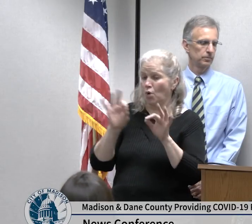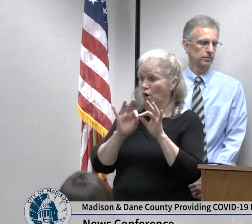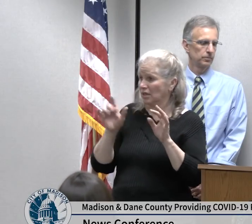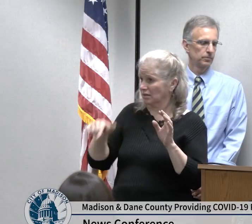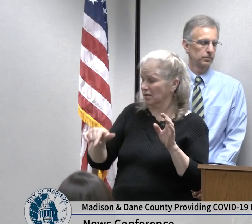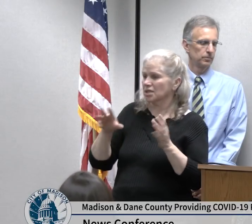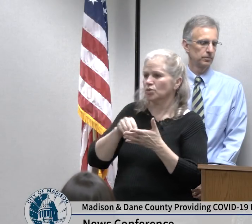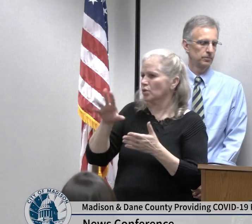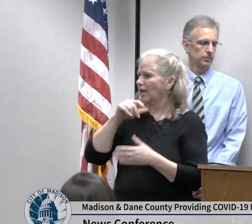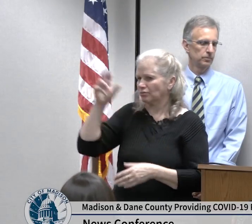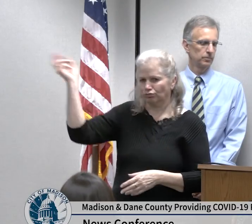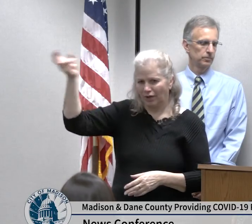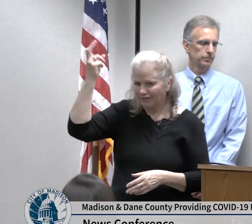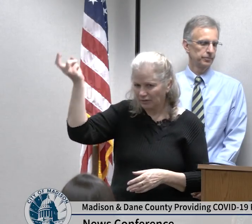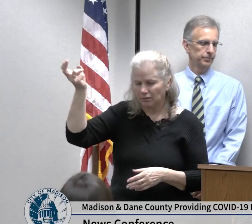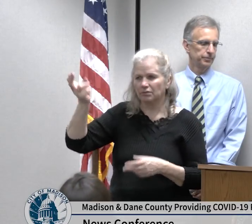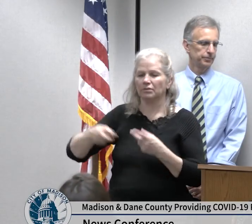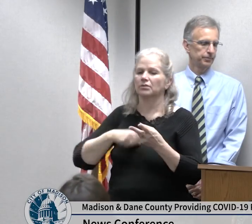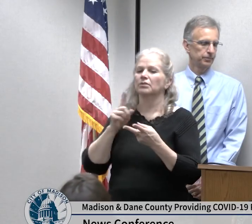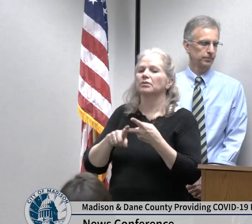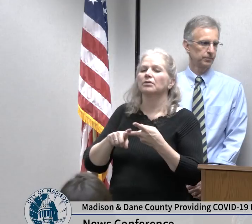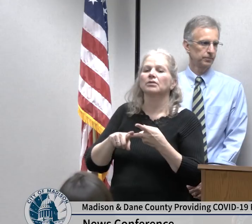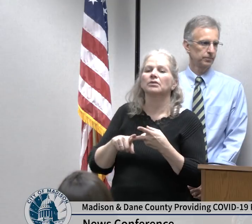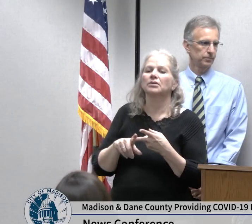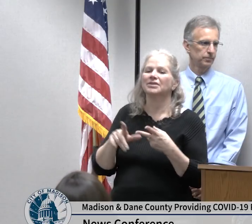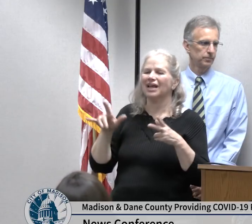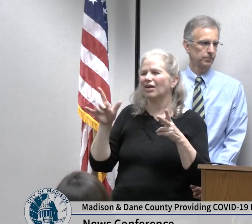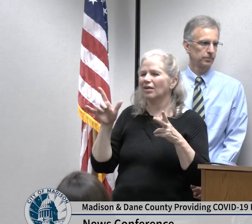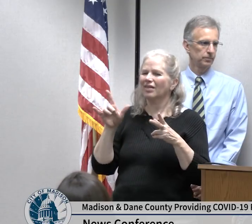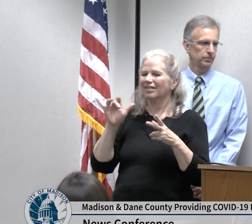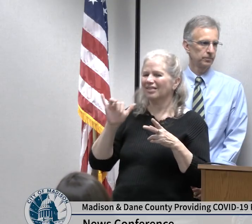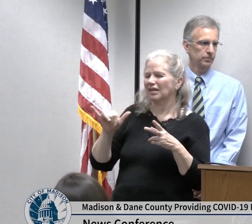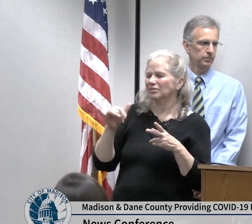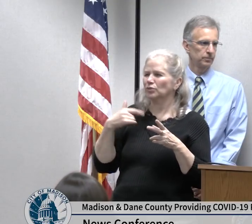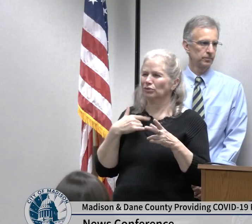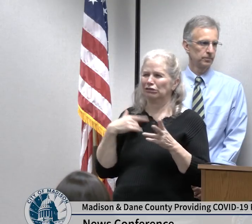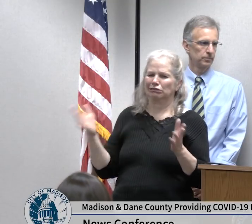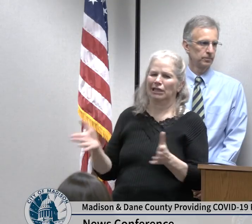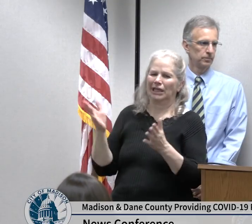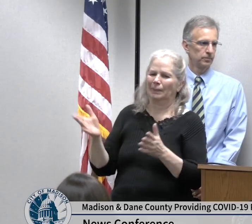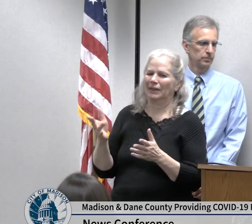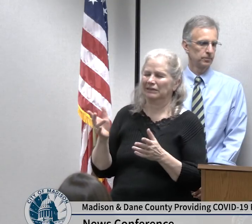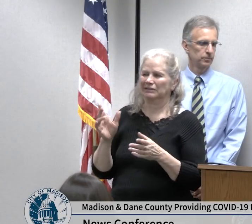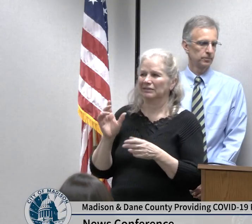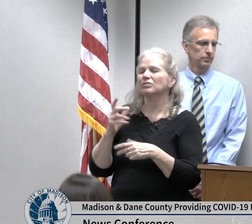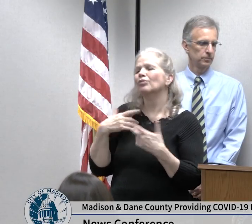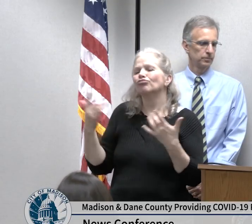well and so that that is what we're kind of rapidly working through and looking